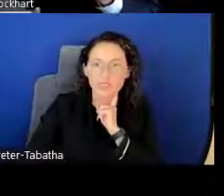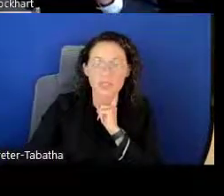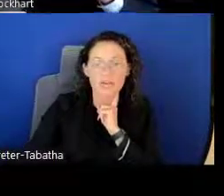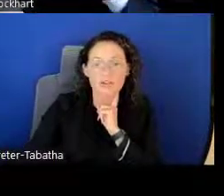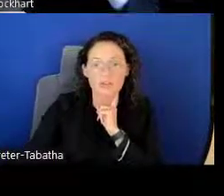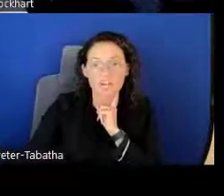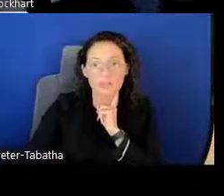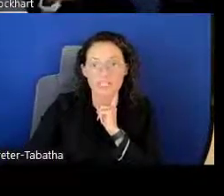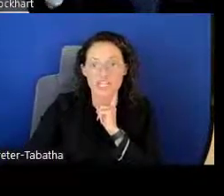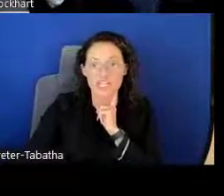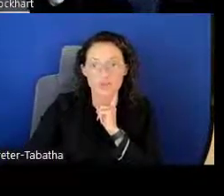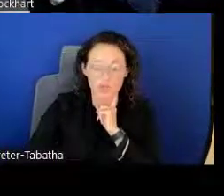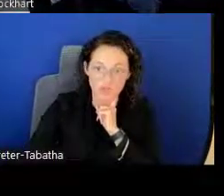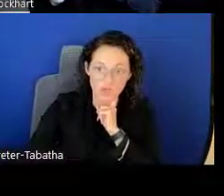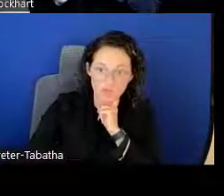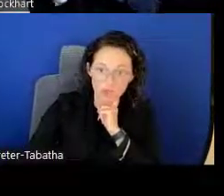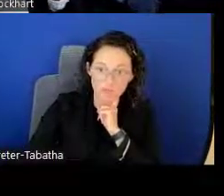The letters of recommendation would also help.